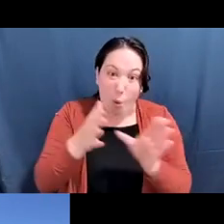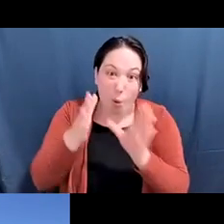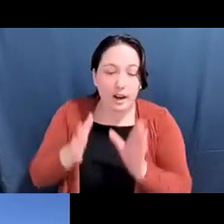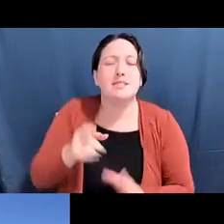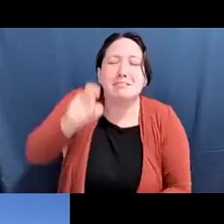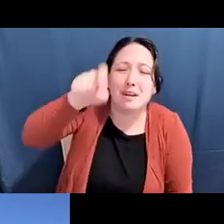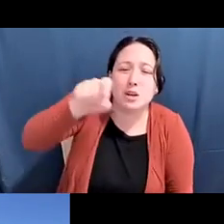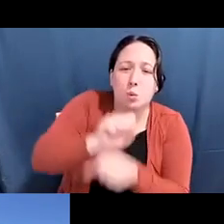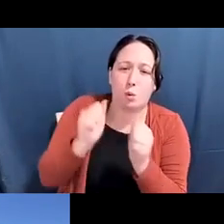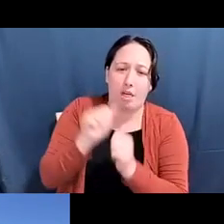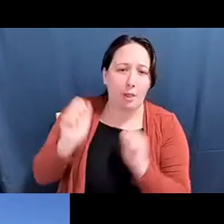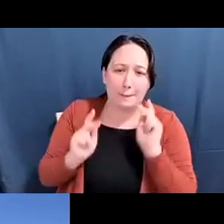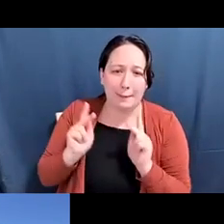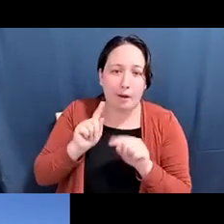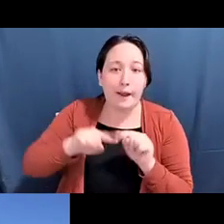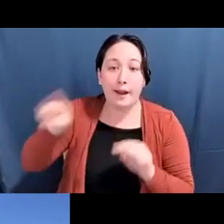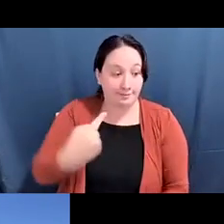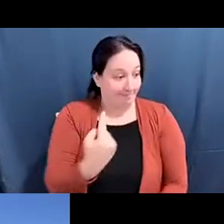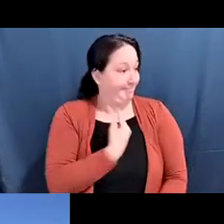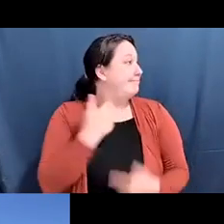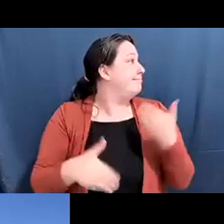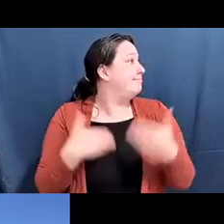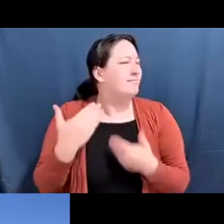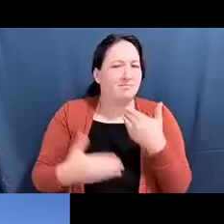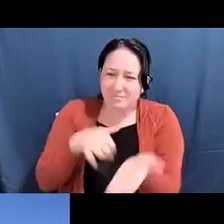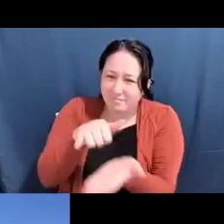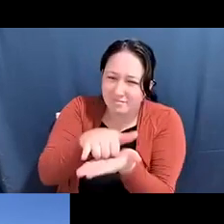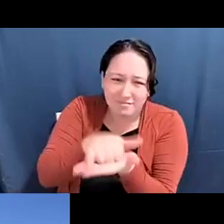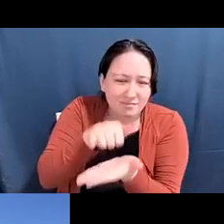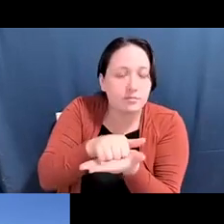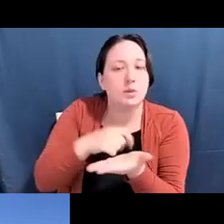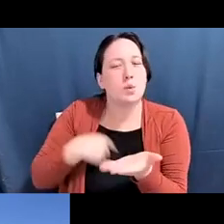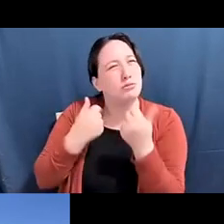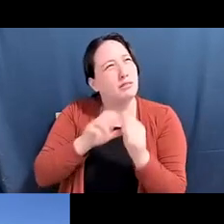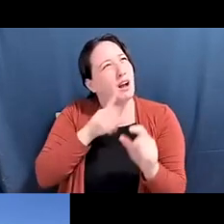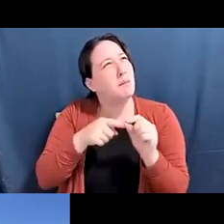Diane Fujino: So we really wanted to center organizing knowledge and we were thinking about how can we do this, what might be